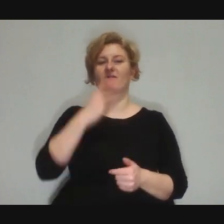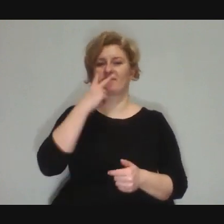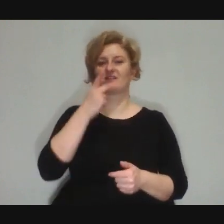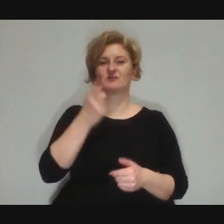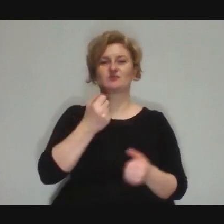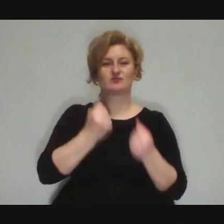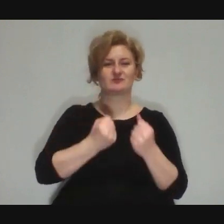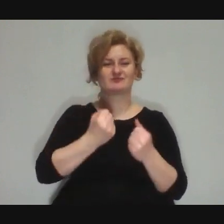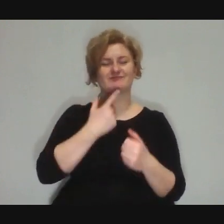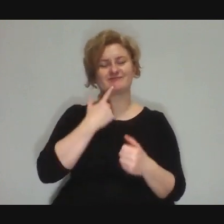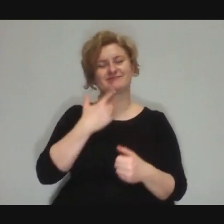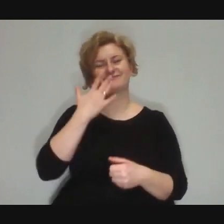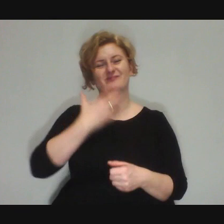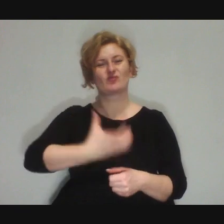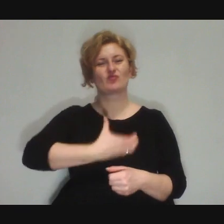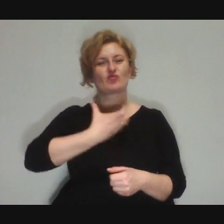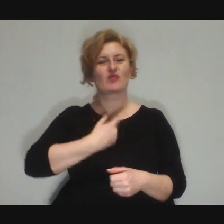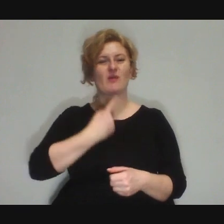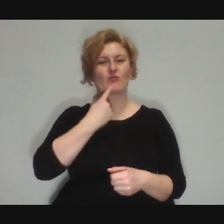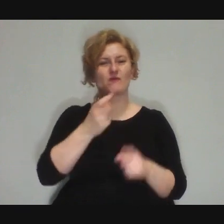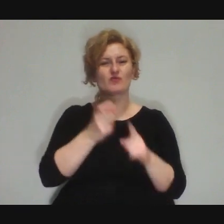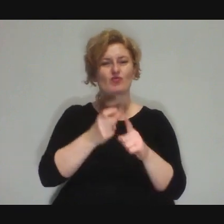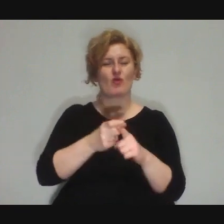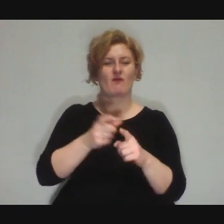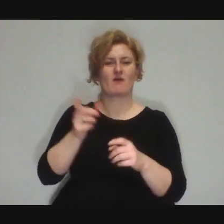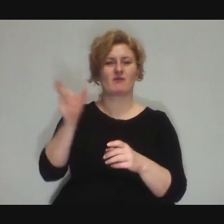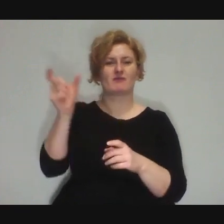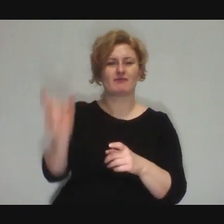Marek: Because you know how it is...